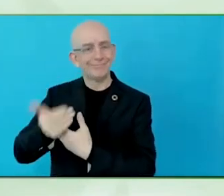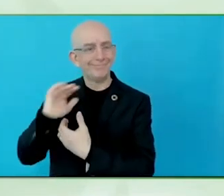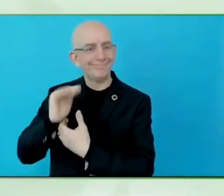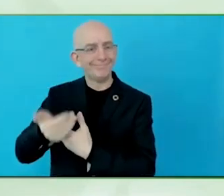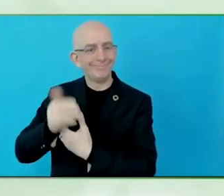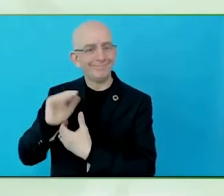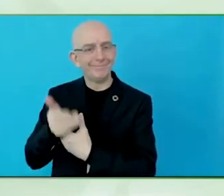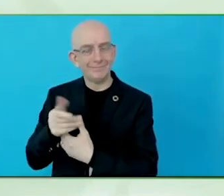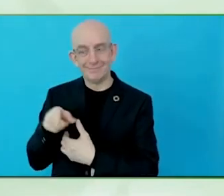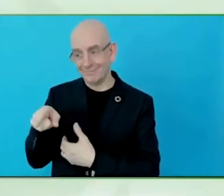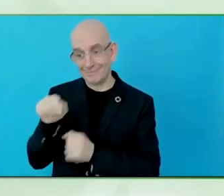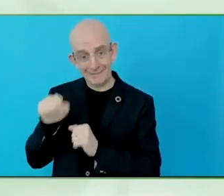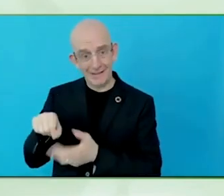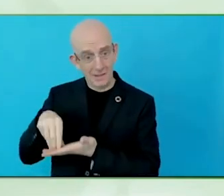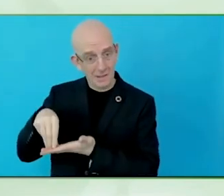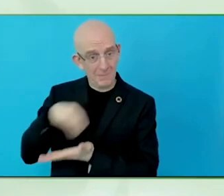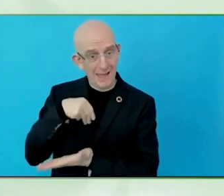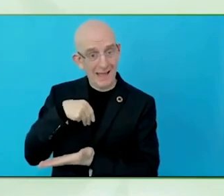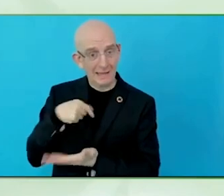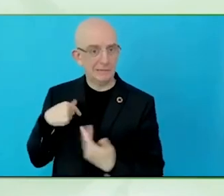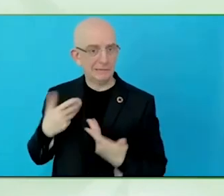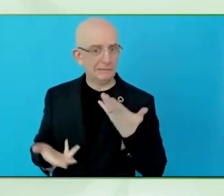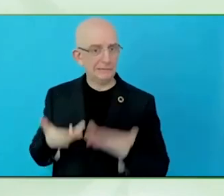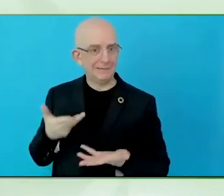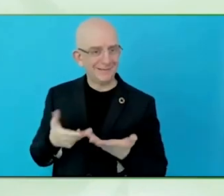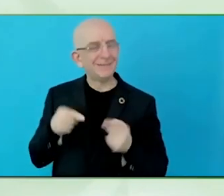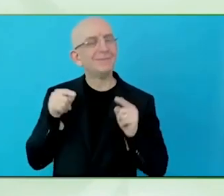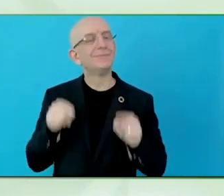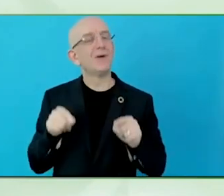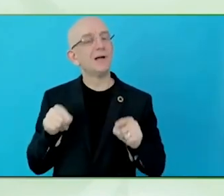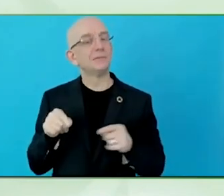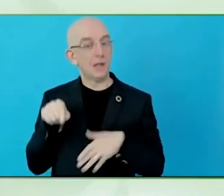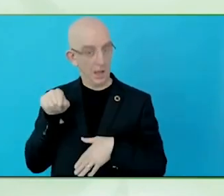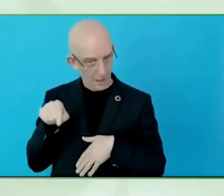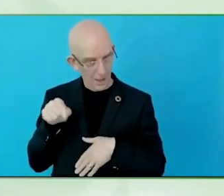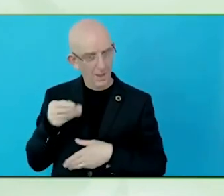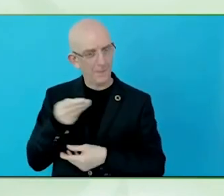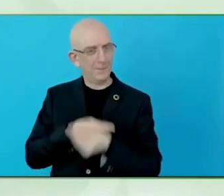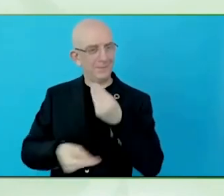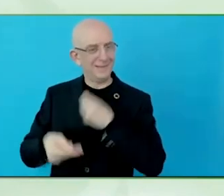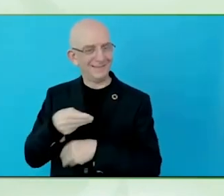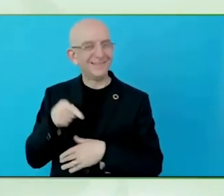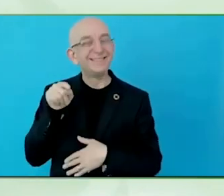So, they have their own prejudices around this market, which is like